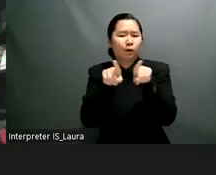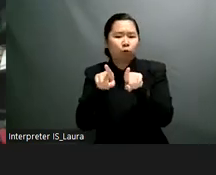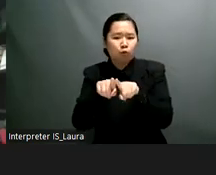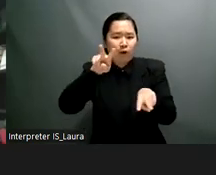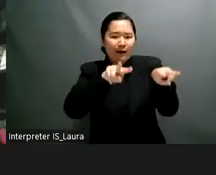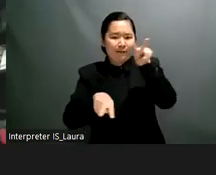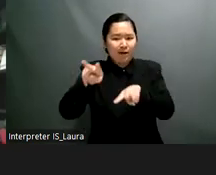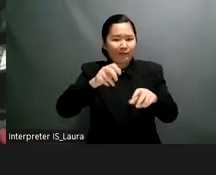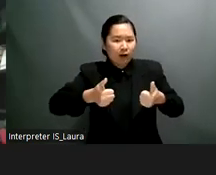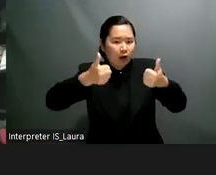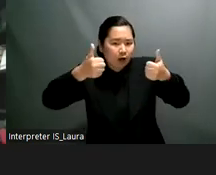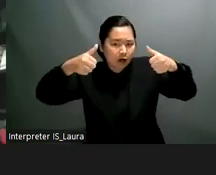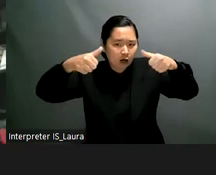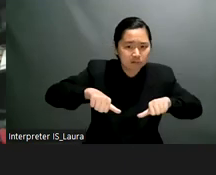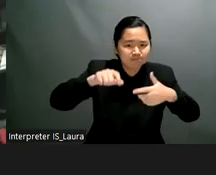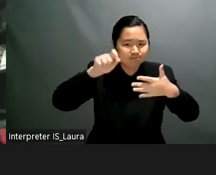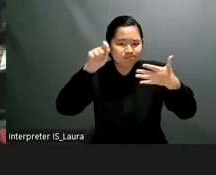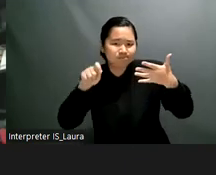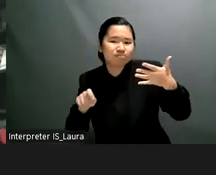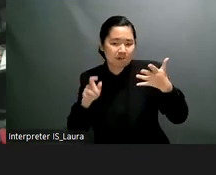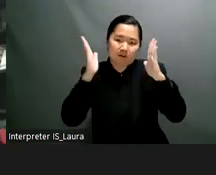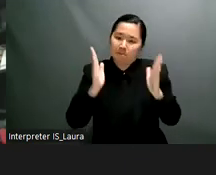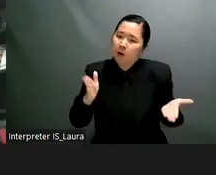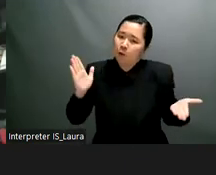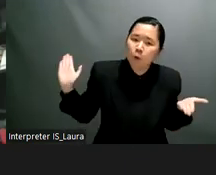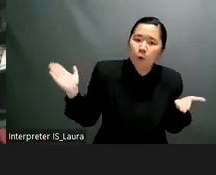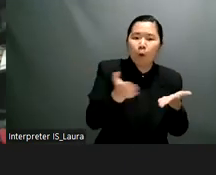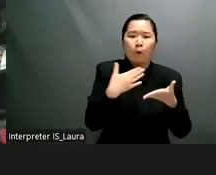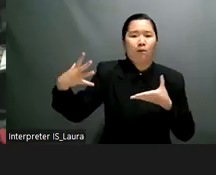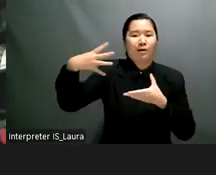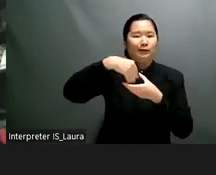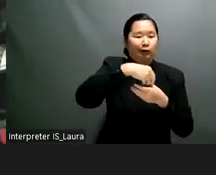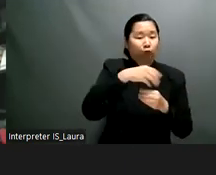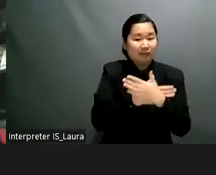all states parties to work together to realize the rights of people with psychosocial disabilities